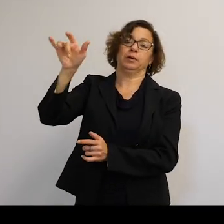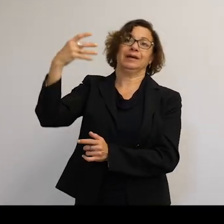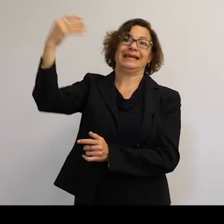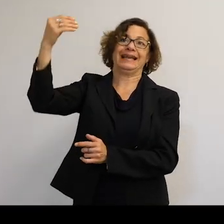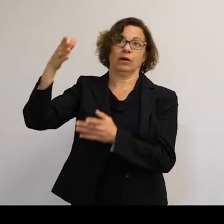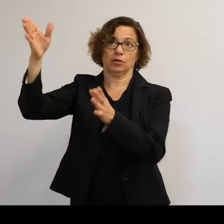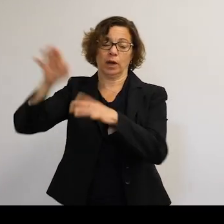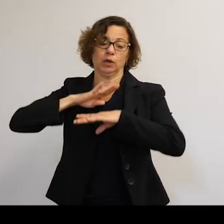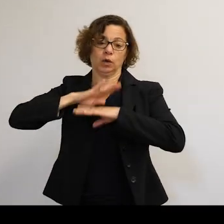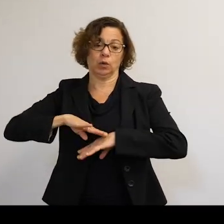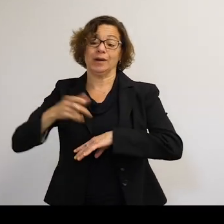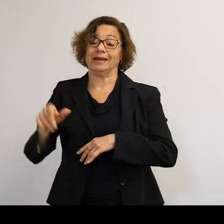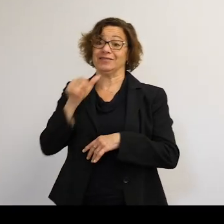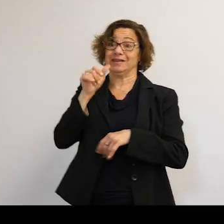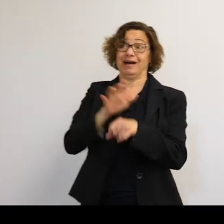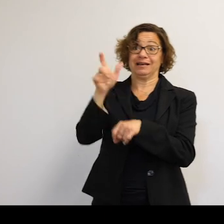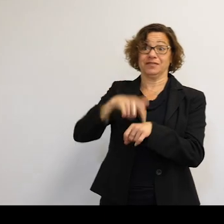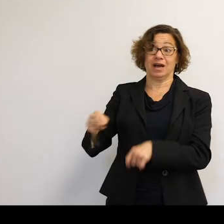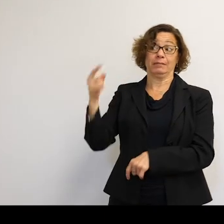If they don't have enough time, all the astronauts